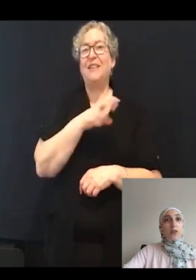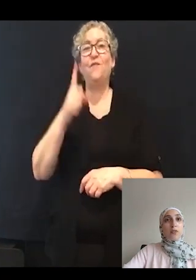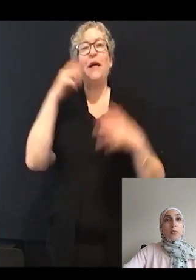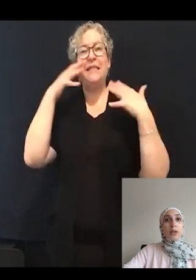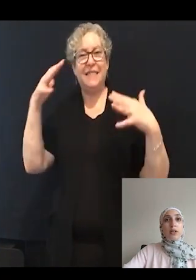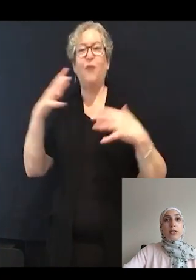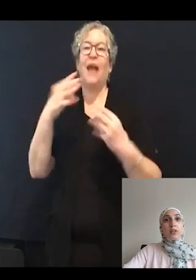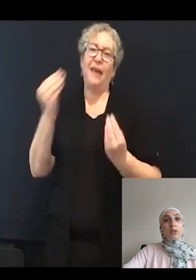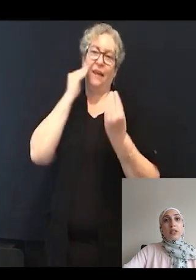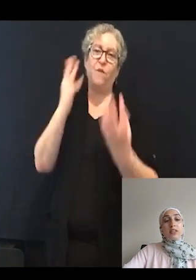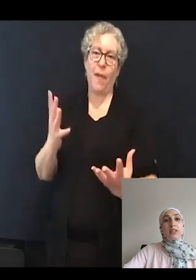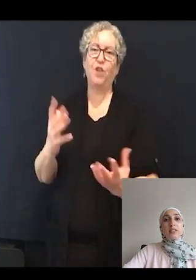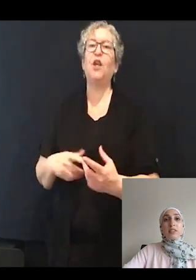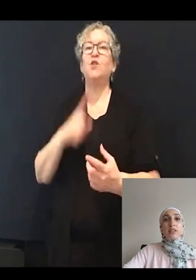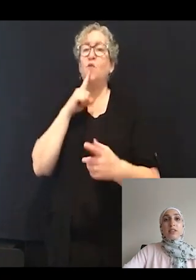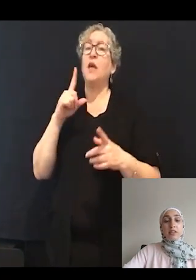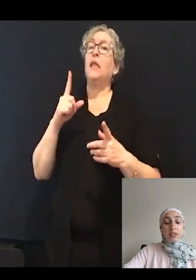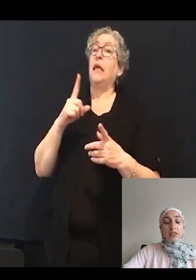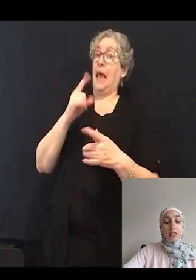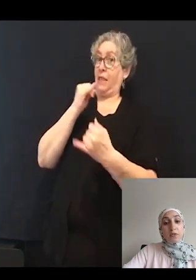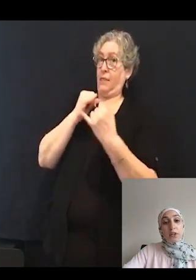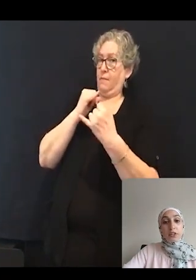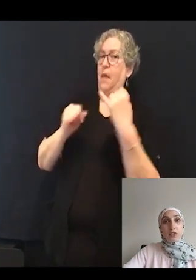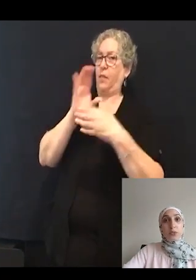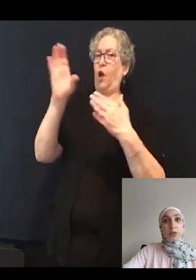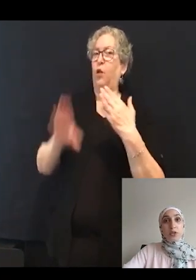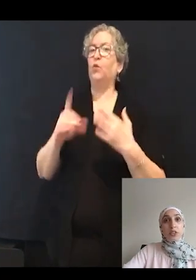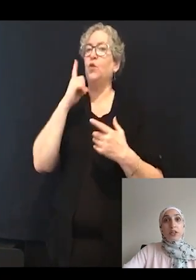Therefore, we can conclude that this differing distribution